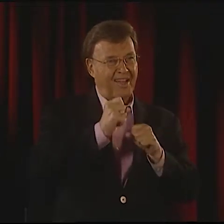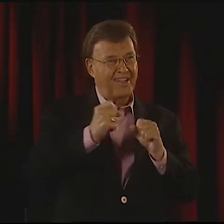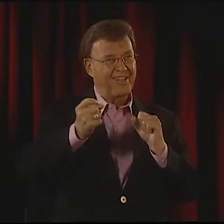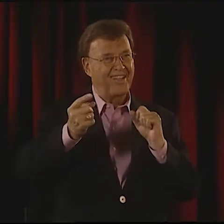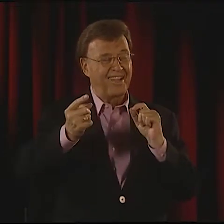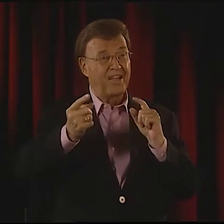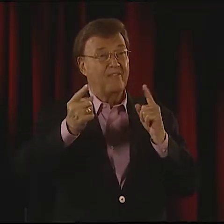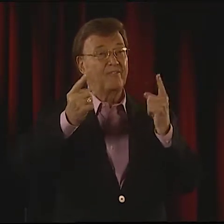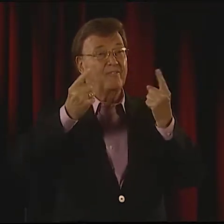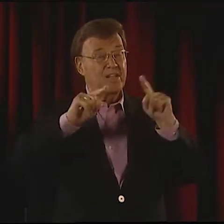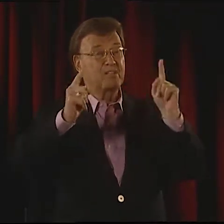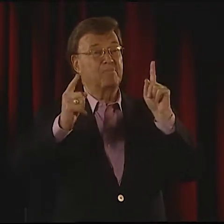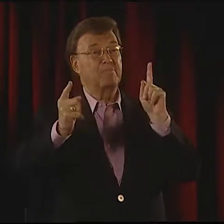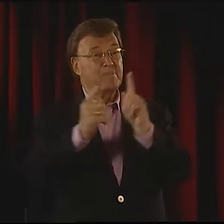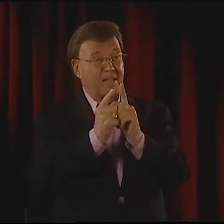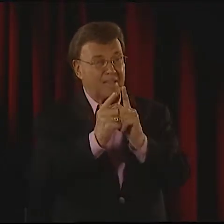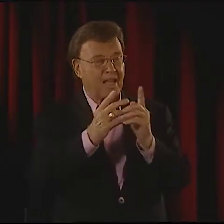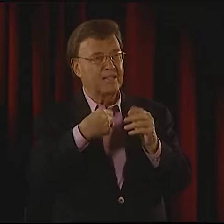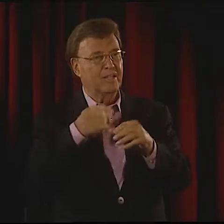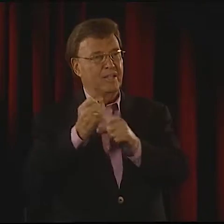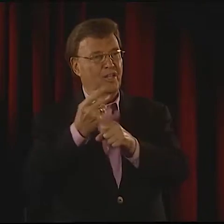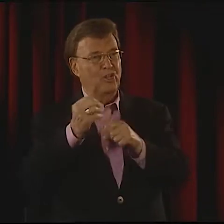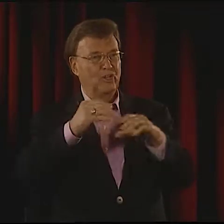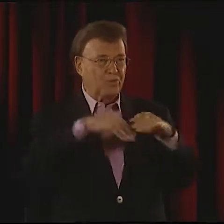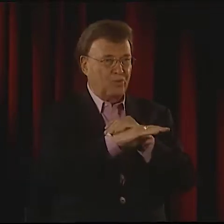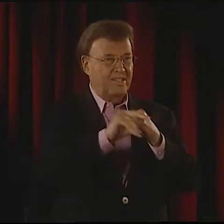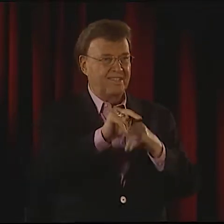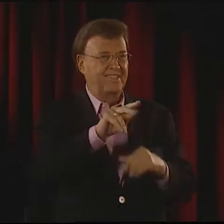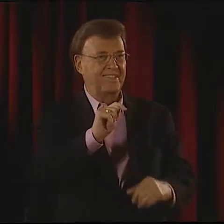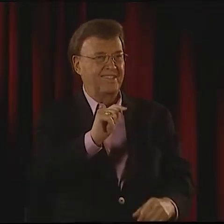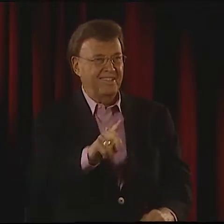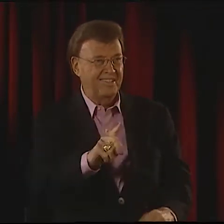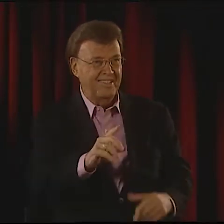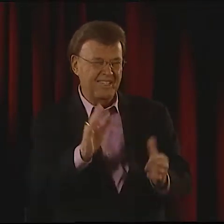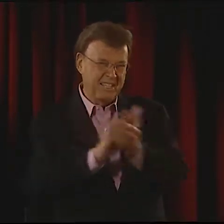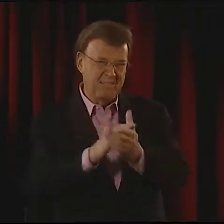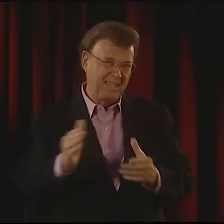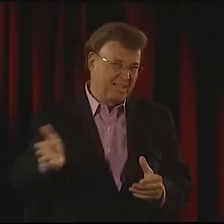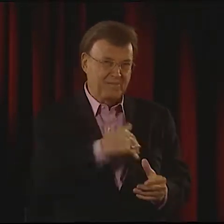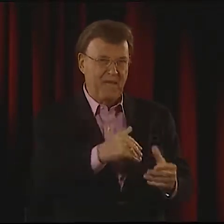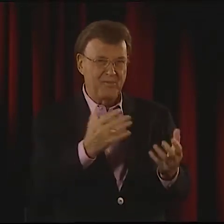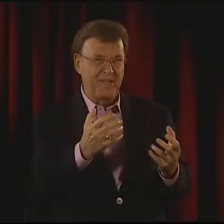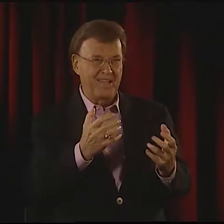AND SHE HAD SEEN MY WORK IN THEATER, AND SHE HAD SEEN HOW I PERFORMED. WE FINALLY MET IN PERSON.